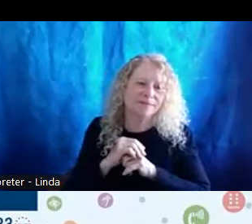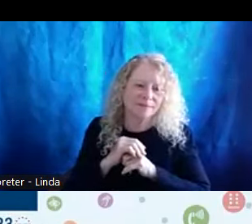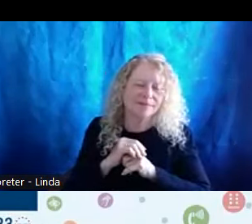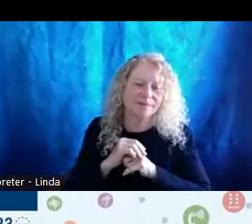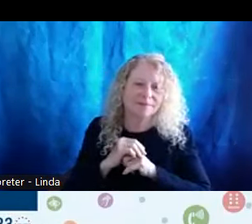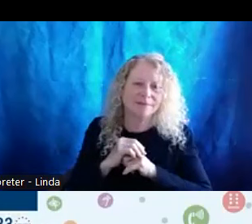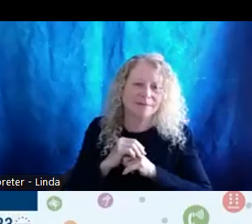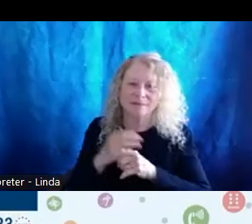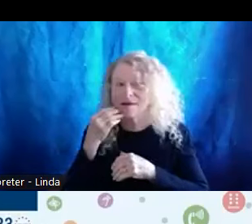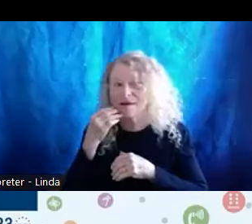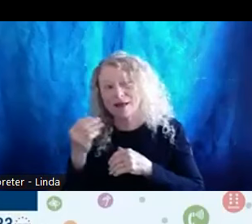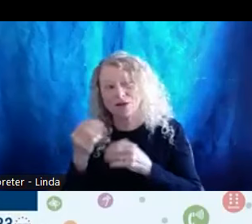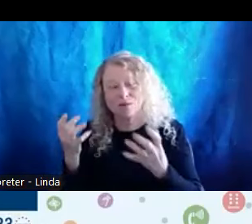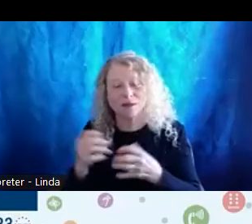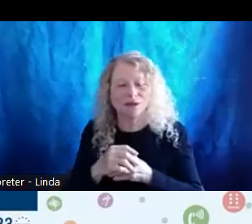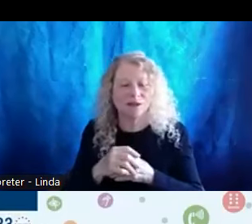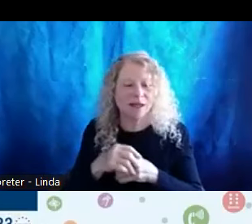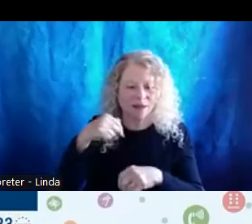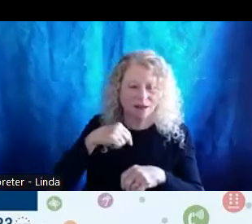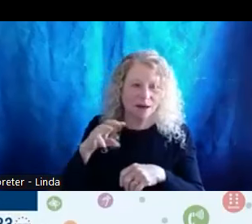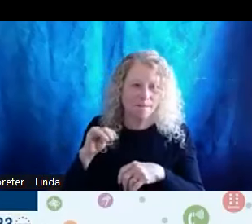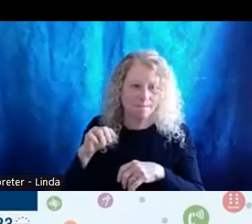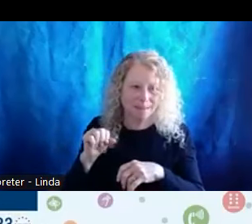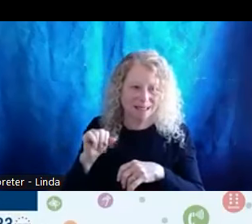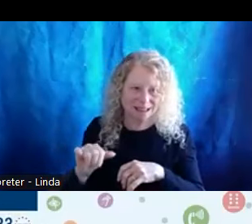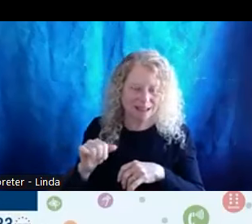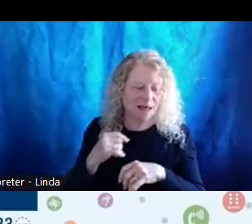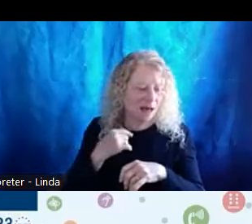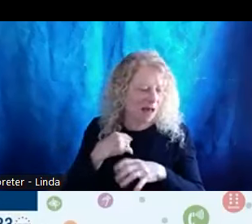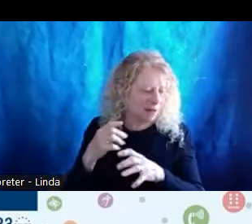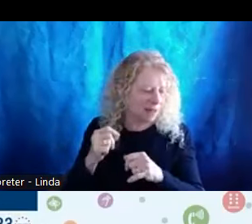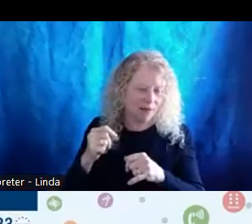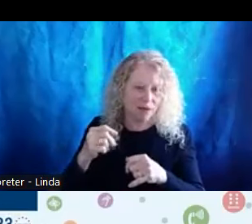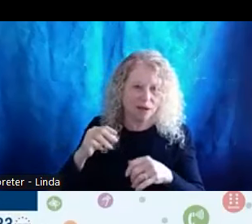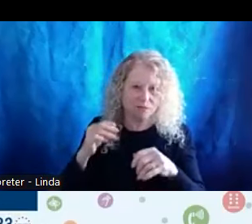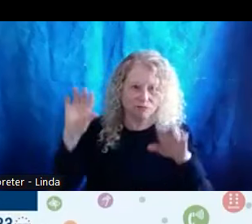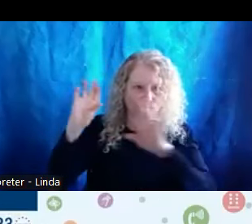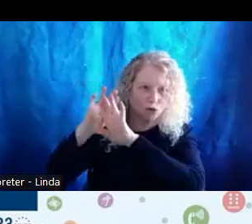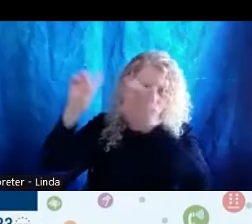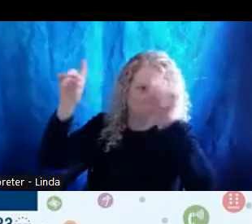Thanks so much and I'm this is Missy. I'm going to get the screen up for us to get started.